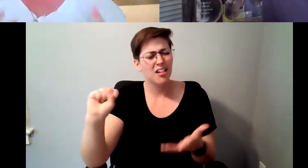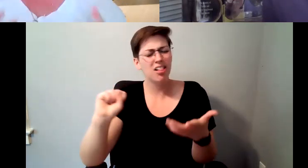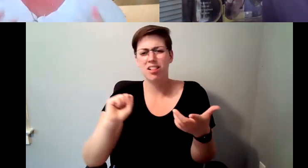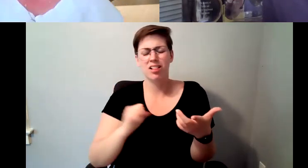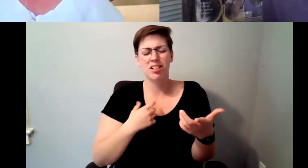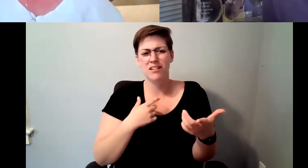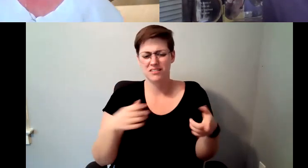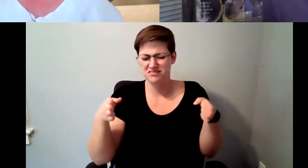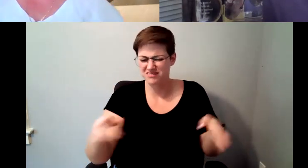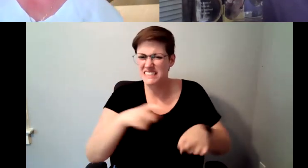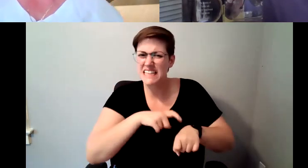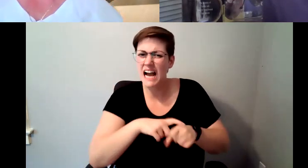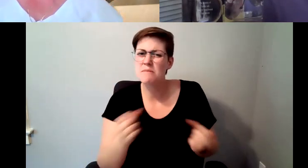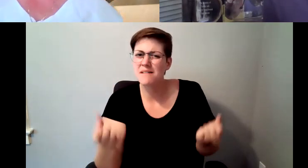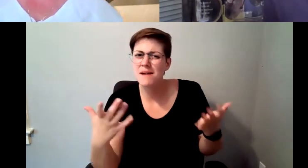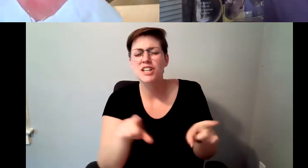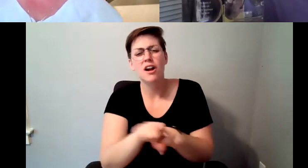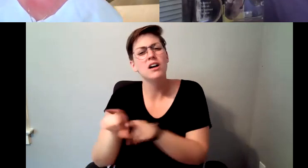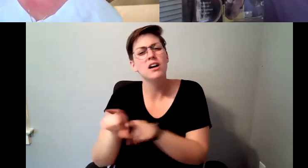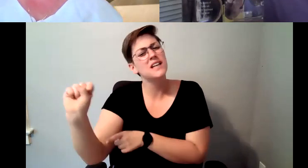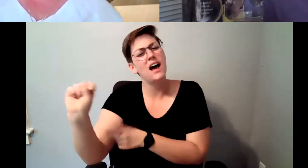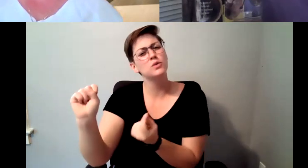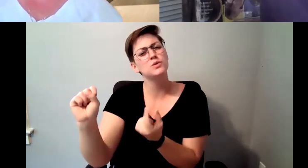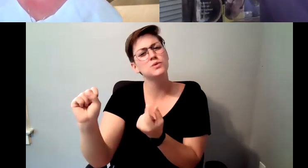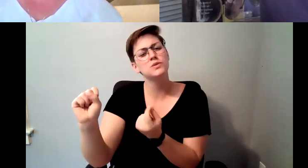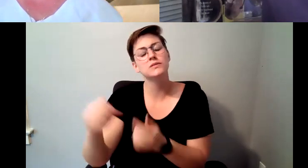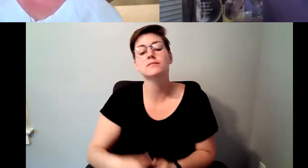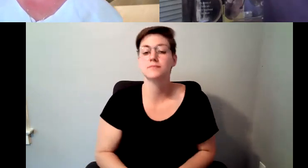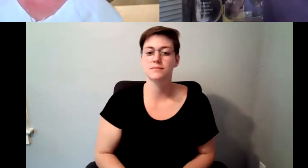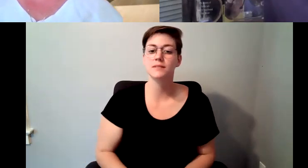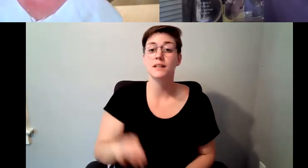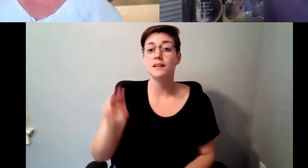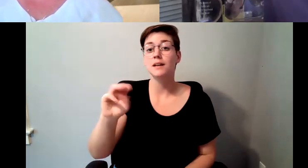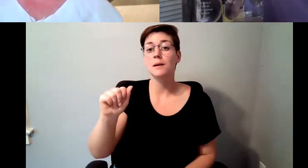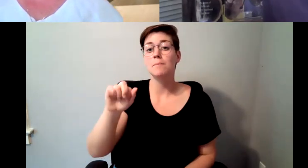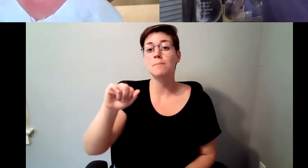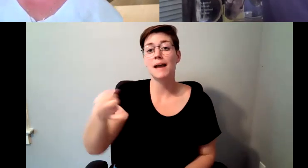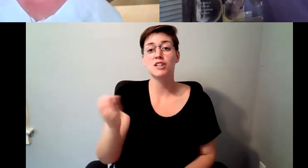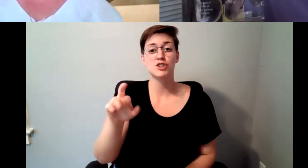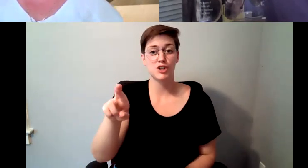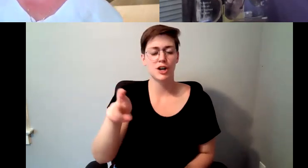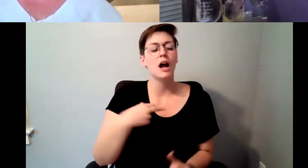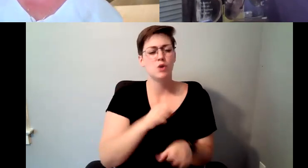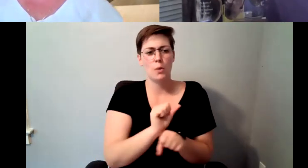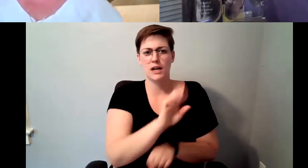did you start doing in Seattle. D. Major Cohen: It was eight years I worked in Boston for eight years I was a barista